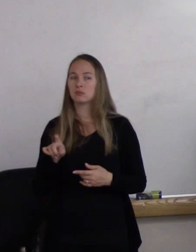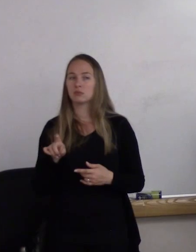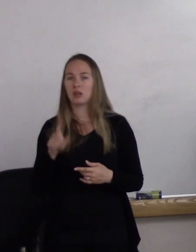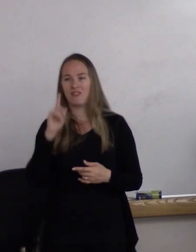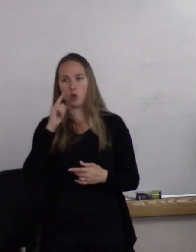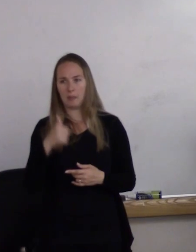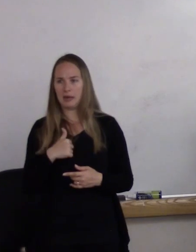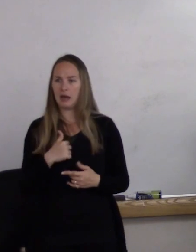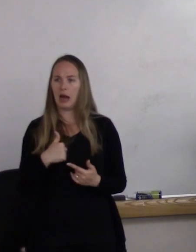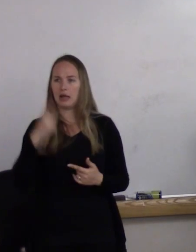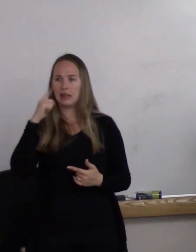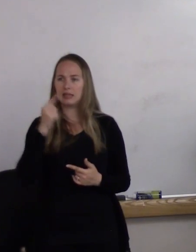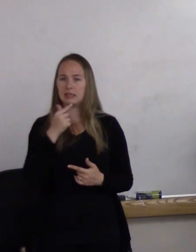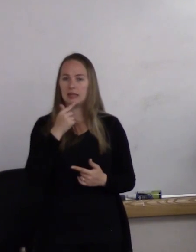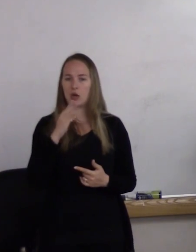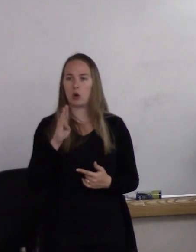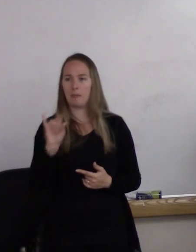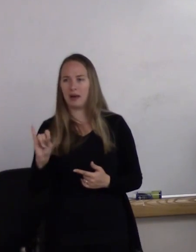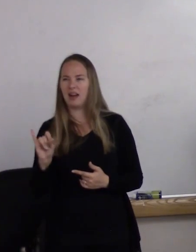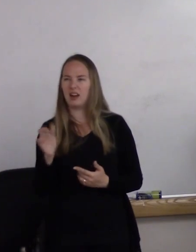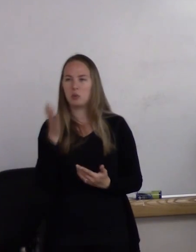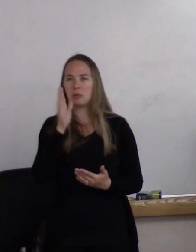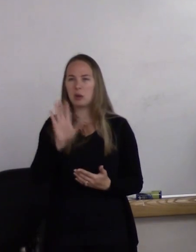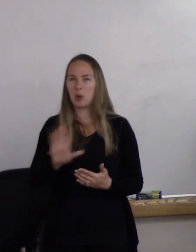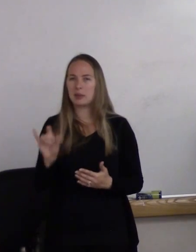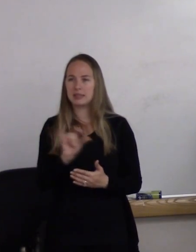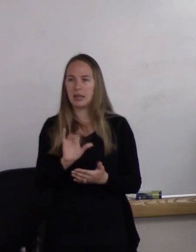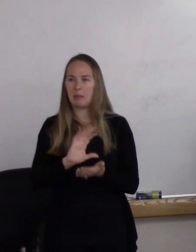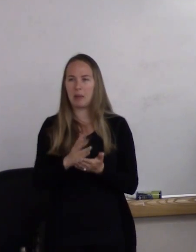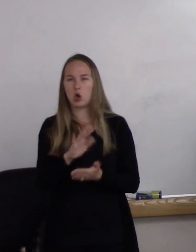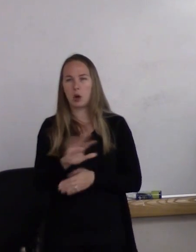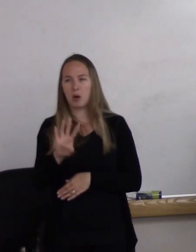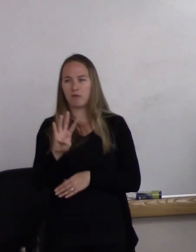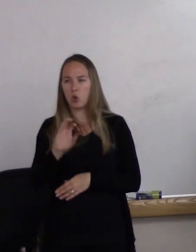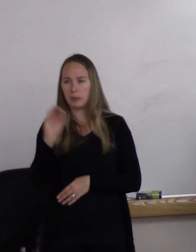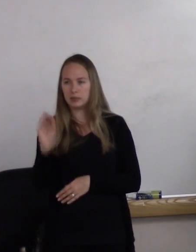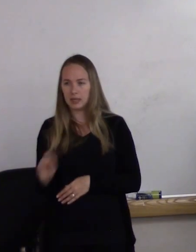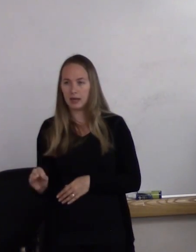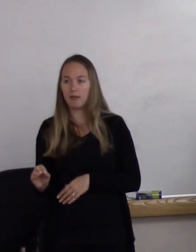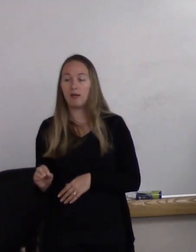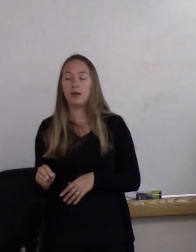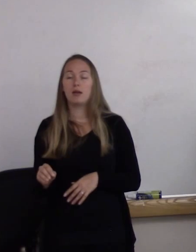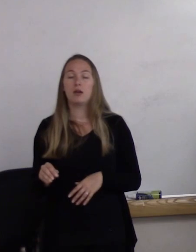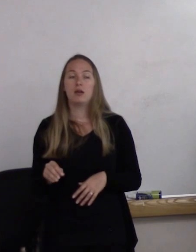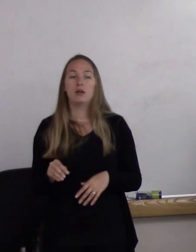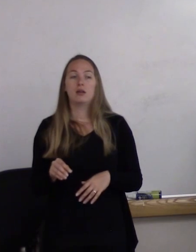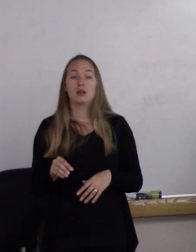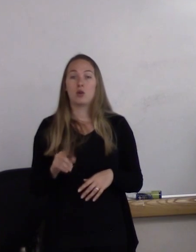I would think that that number would be around the same amount, around 4%. It--Shockingly,